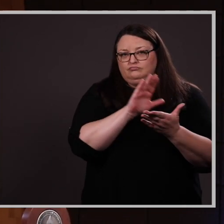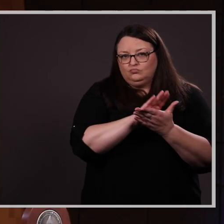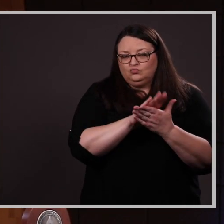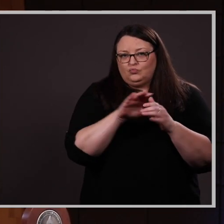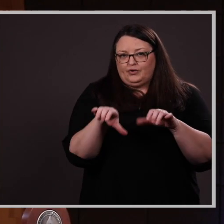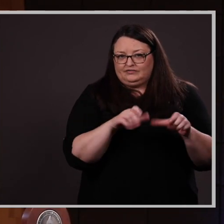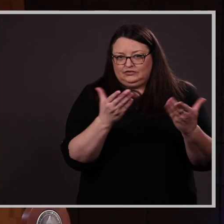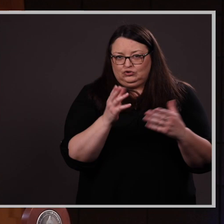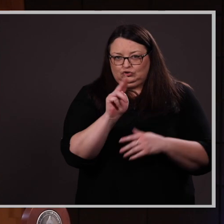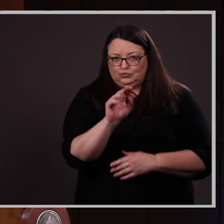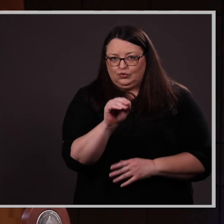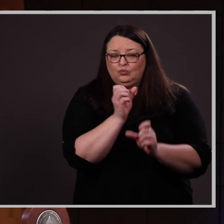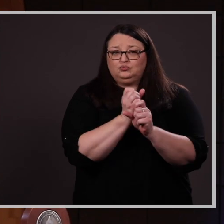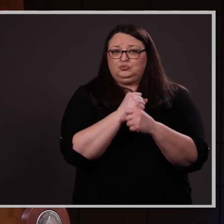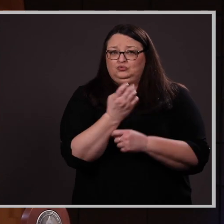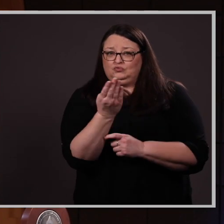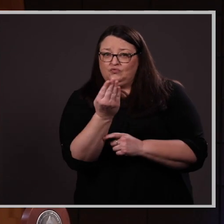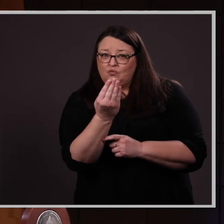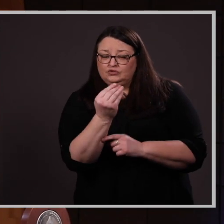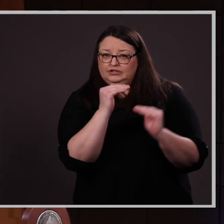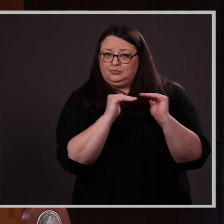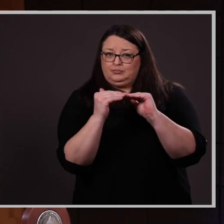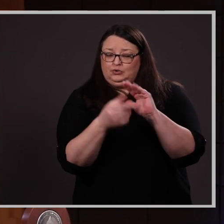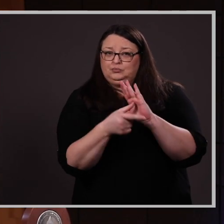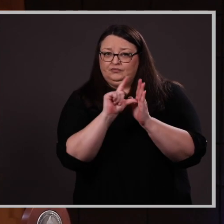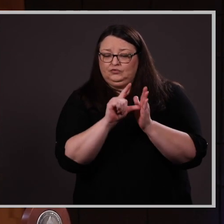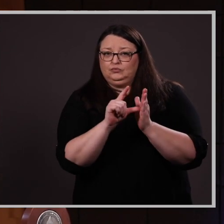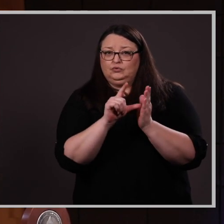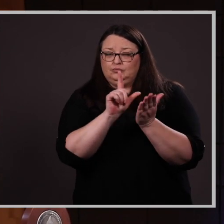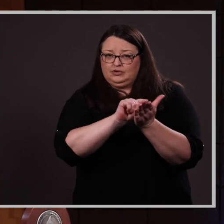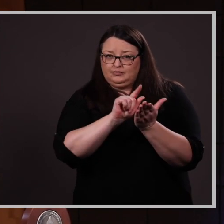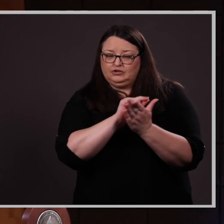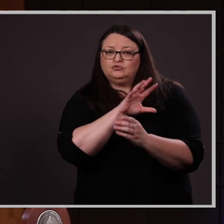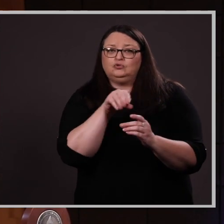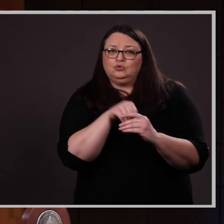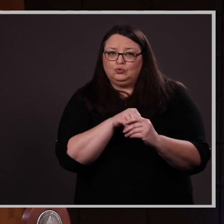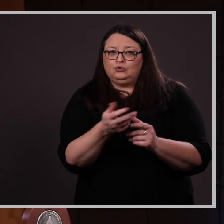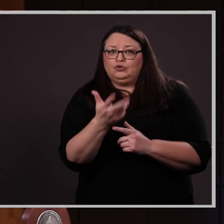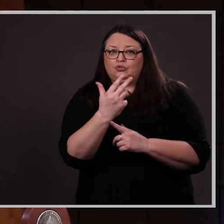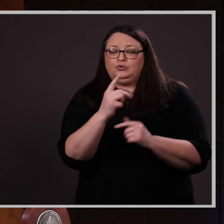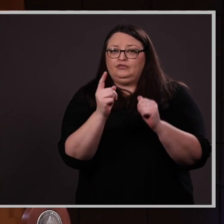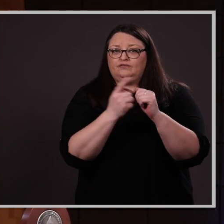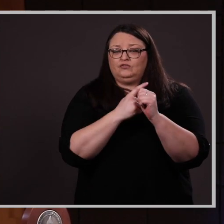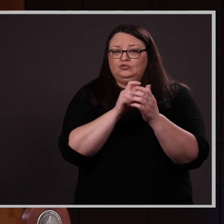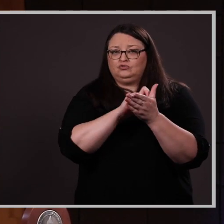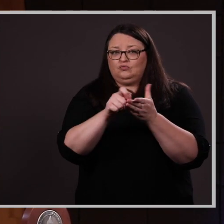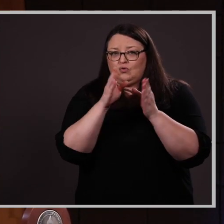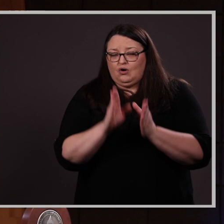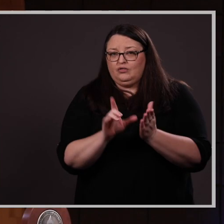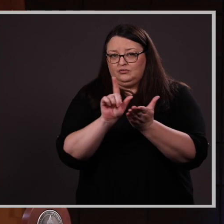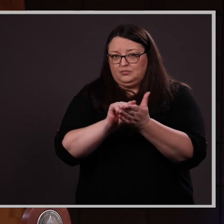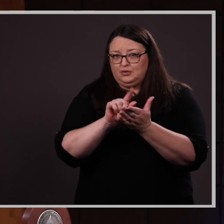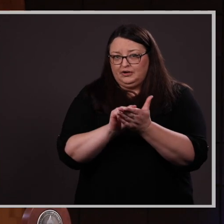She has produced 14 peer-reviewed publications, including 3 first-author publications and